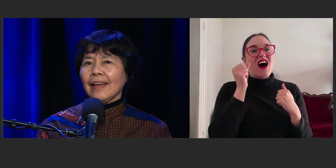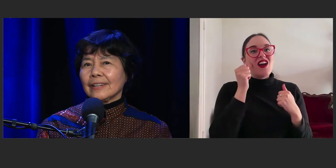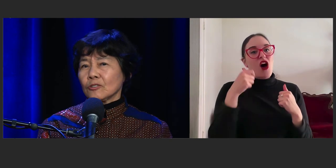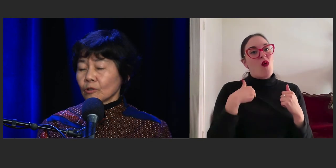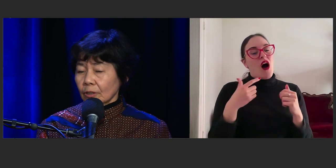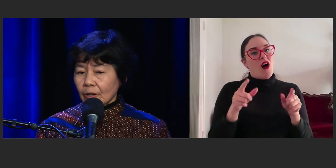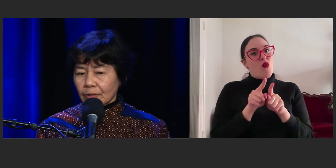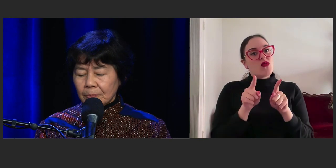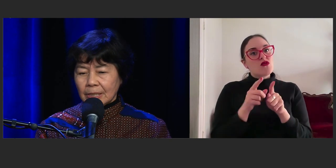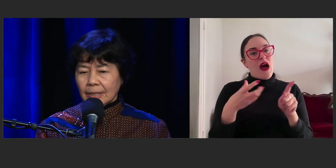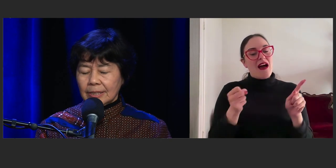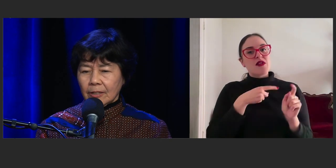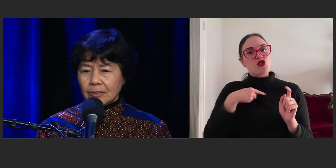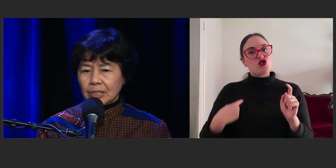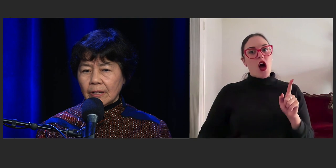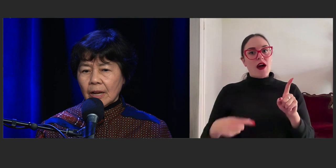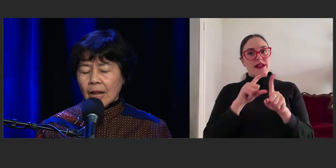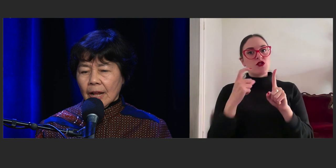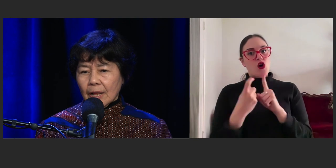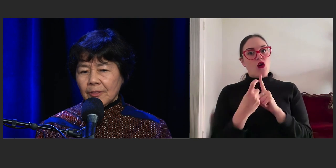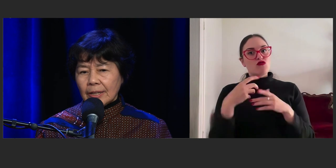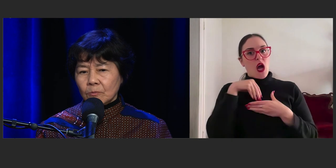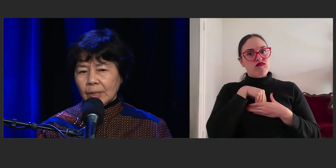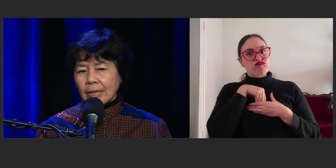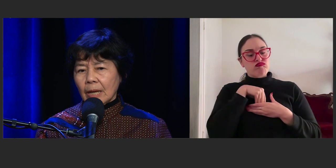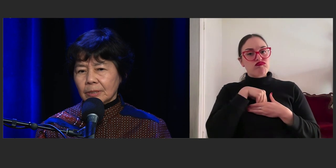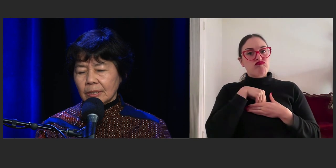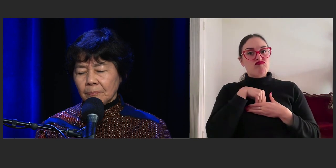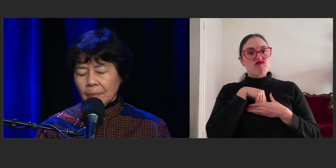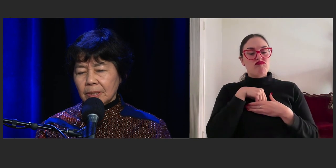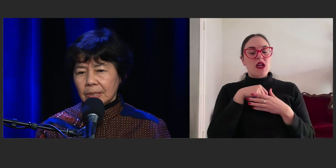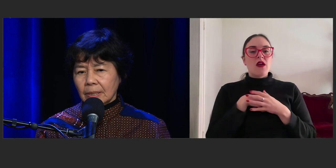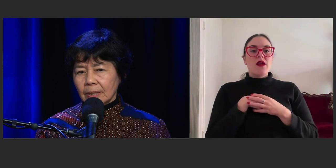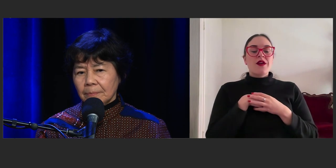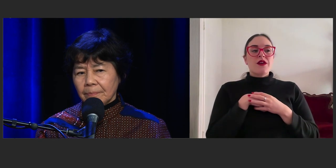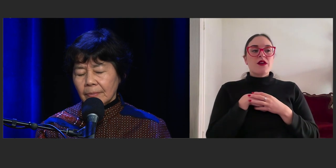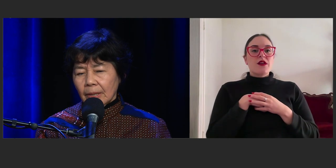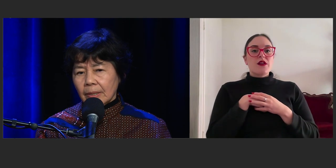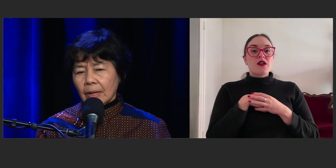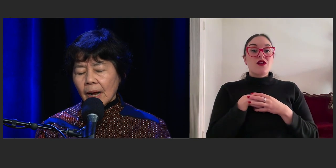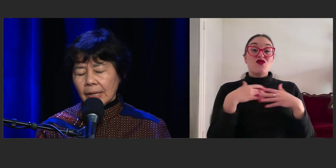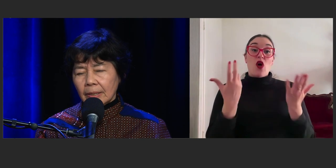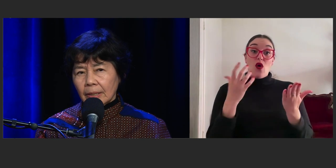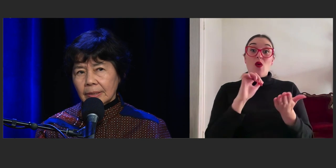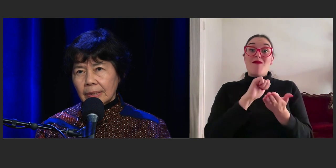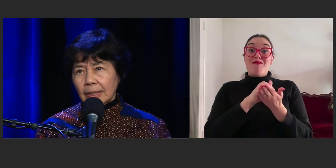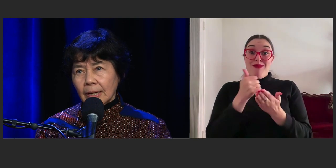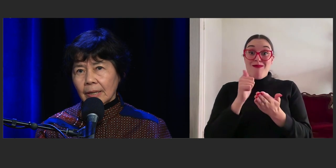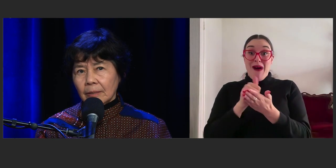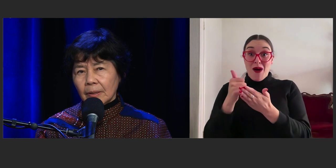and draw a lot from Chinese culture that when it comes to publishing that I need,